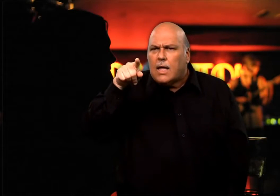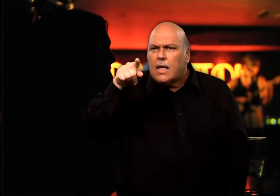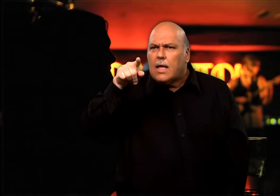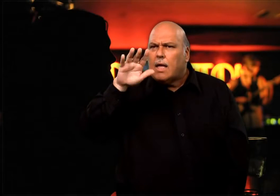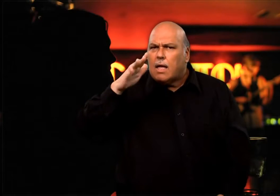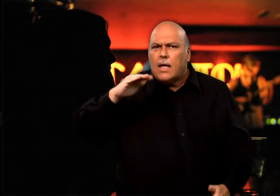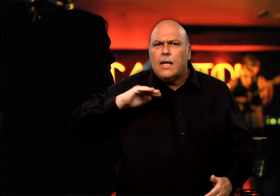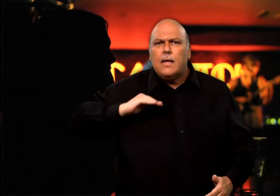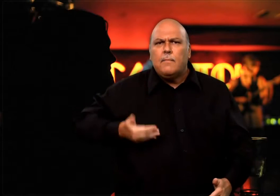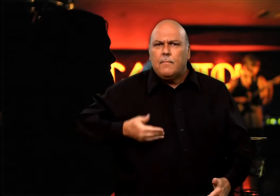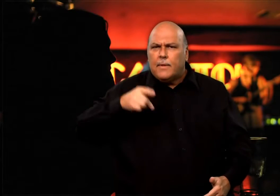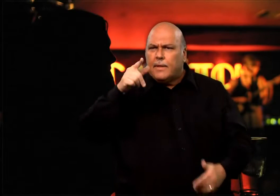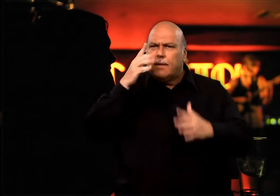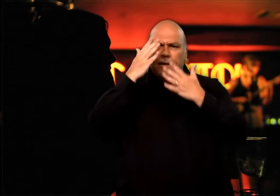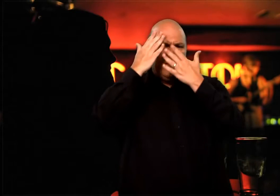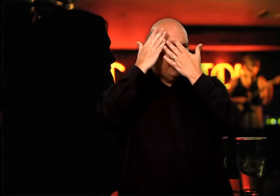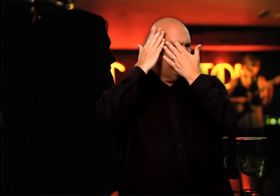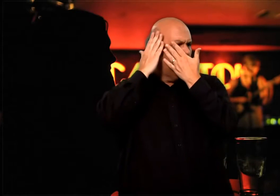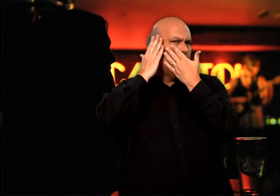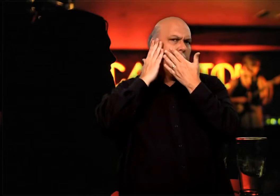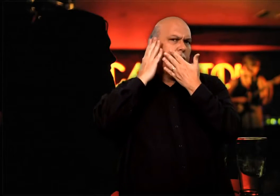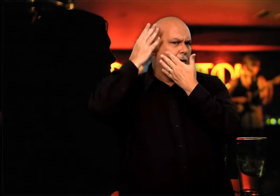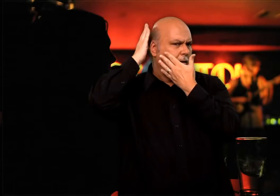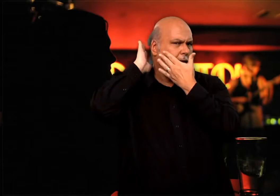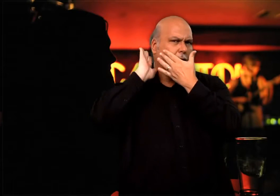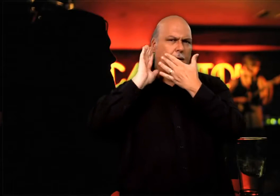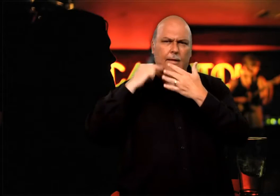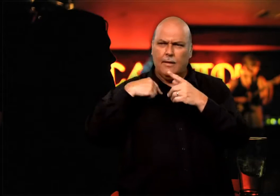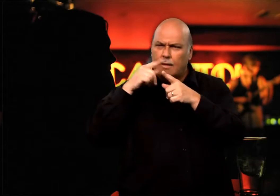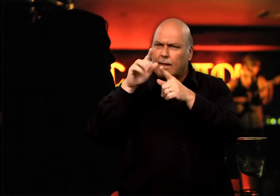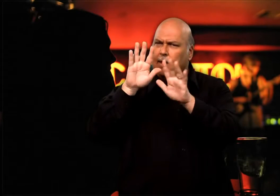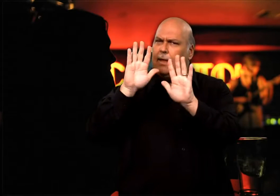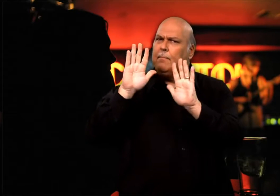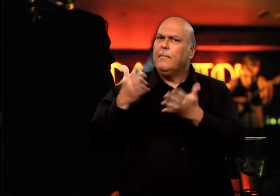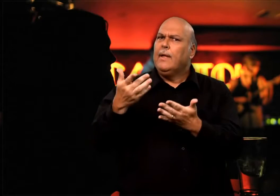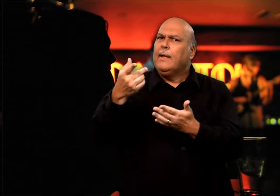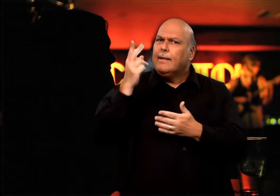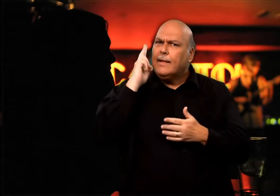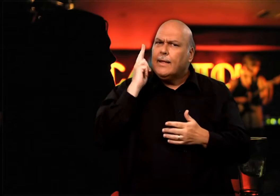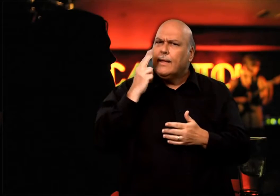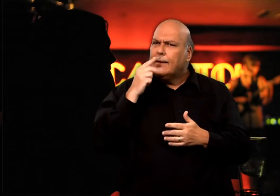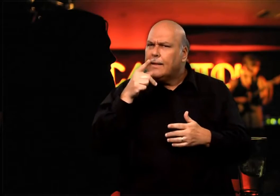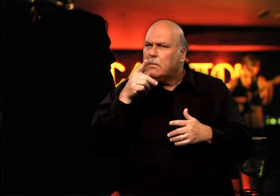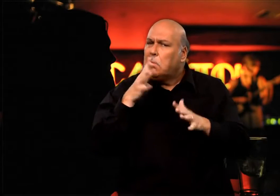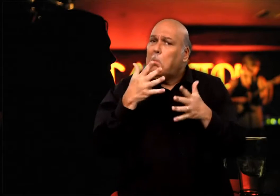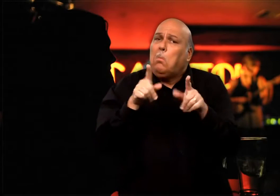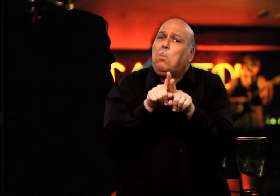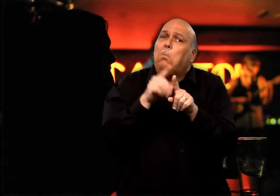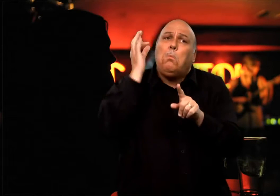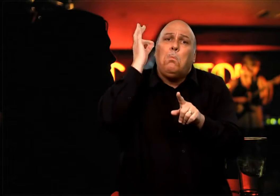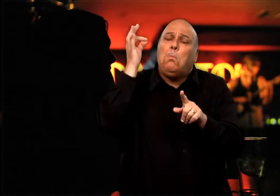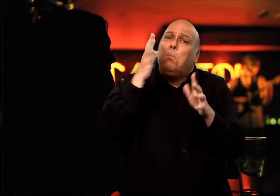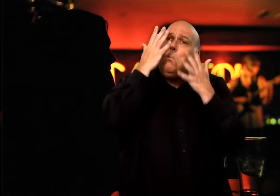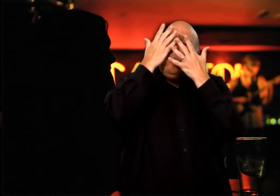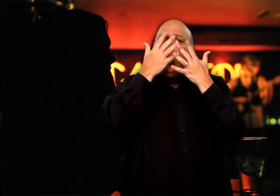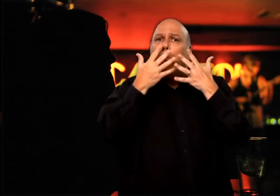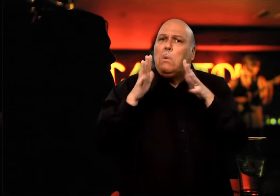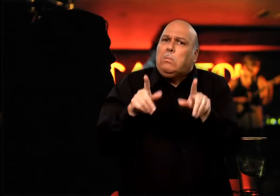shout-wave trying to get her attention over the crowd. She still did not see me. Finally, I decided to tap the shoulders of a hearing person in front of me